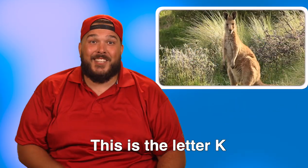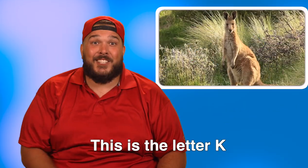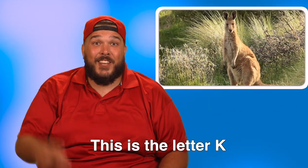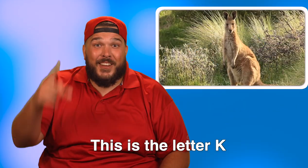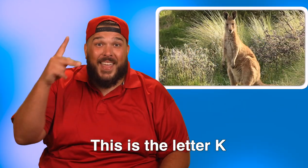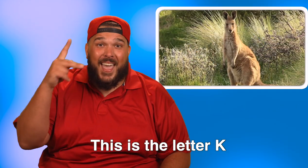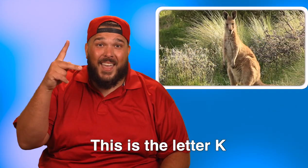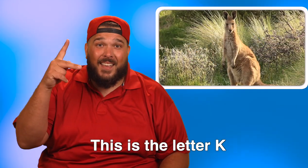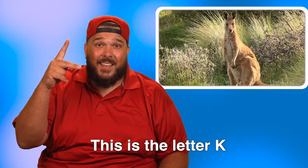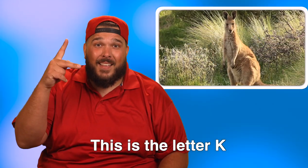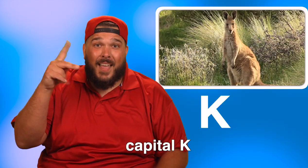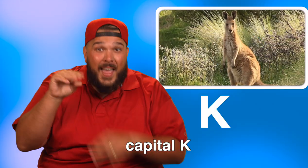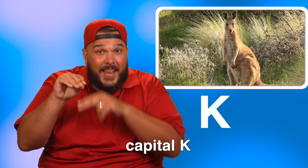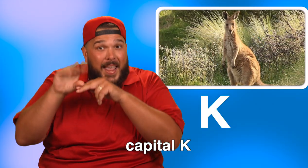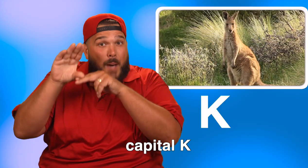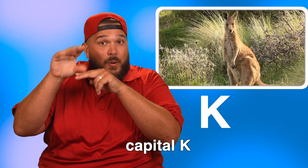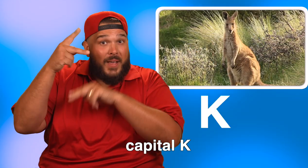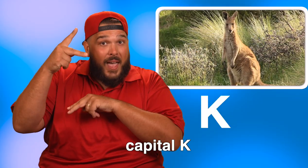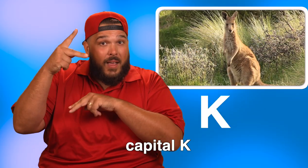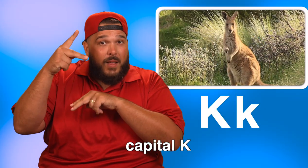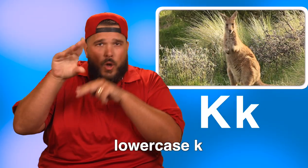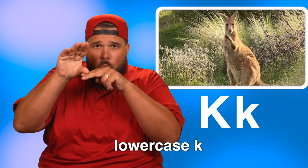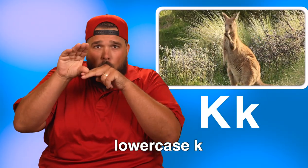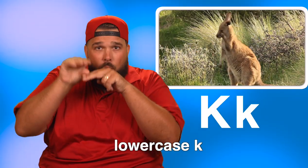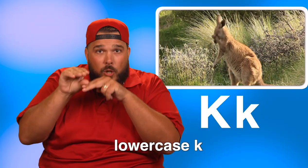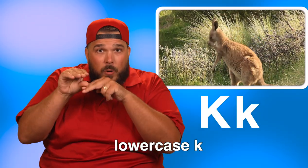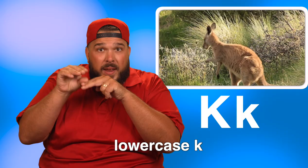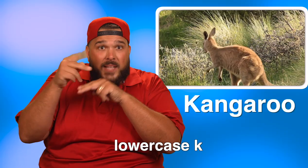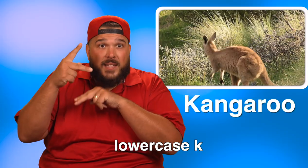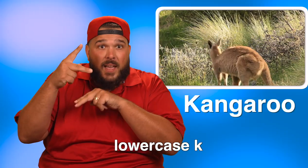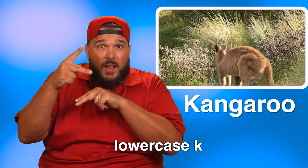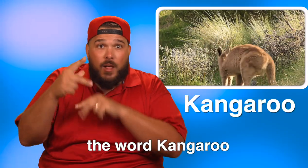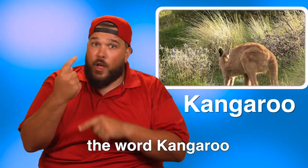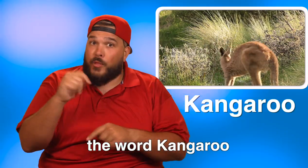This is letter K. Capital K, lowercase k.